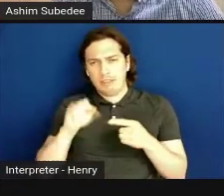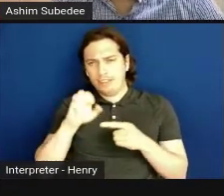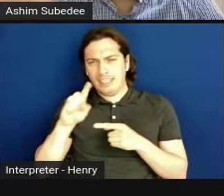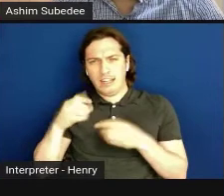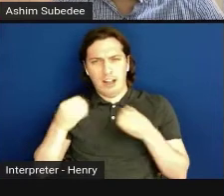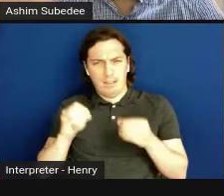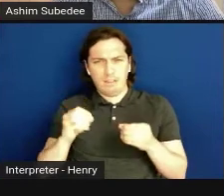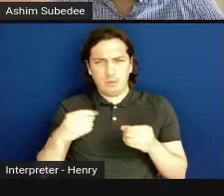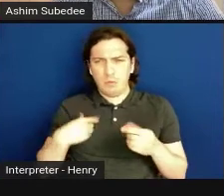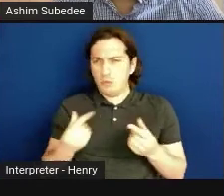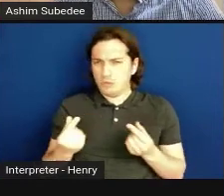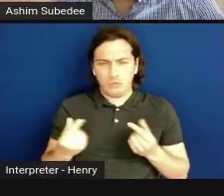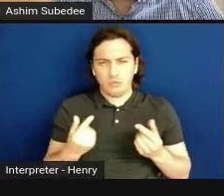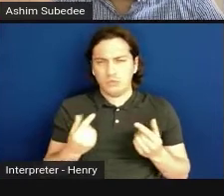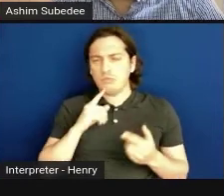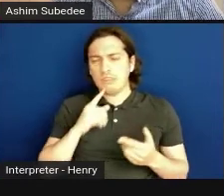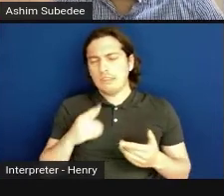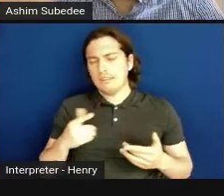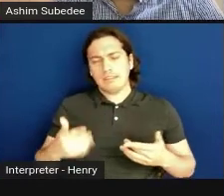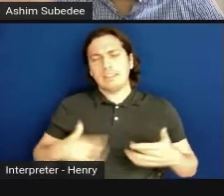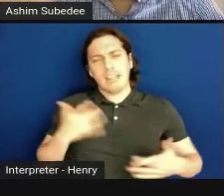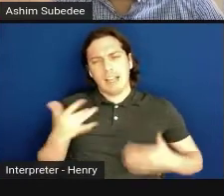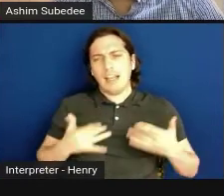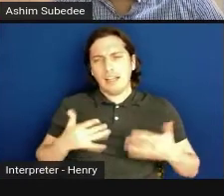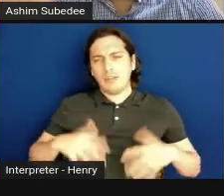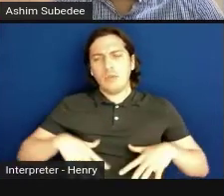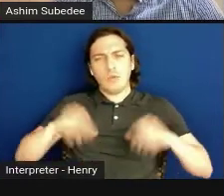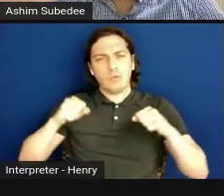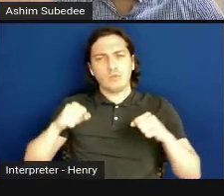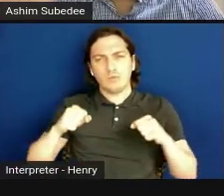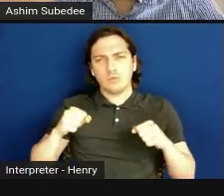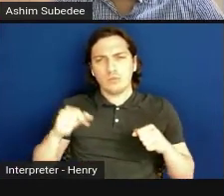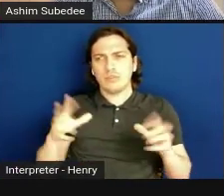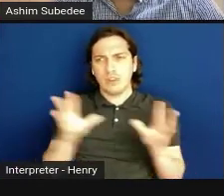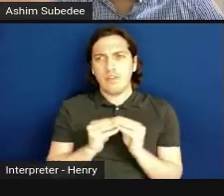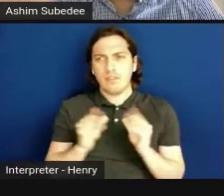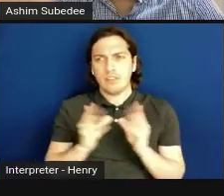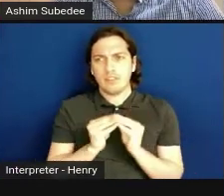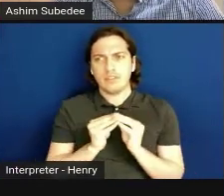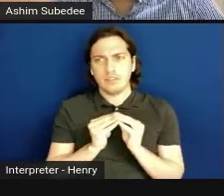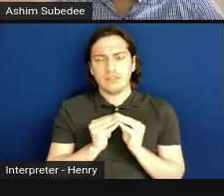We're really excited to host this conference virtually this year and welcome you.